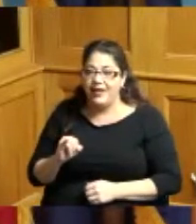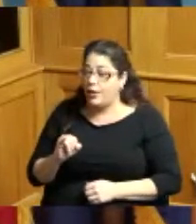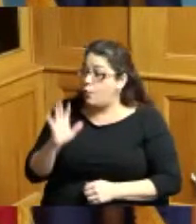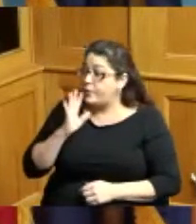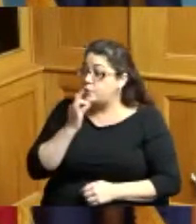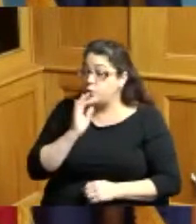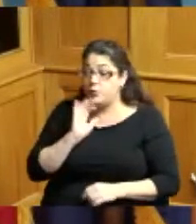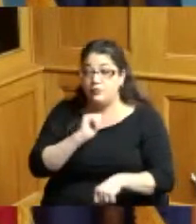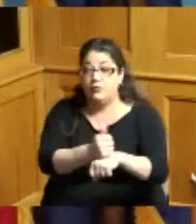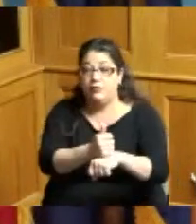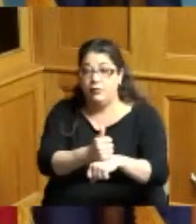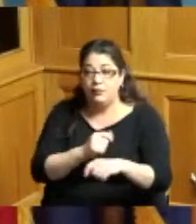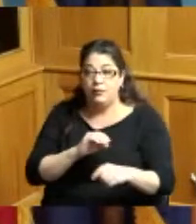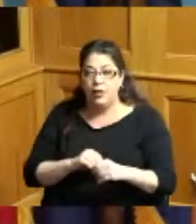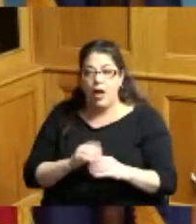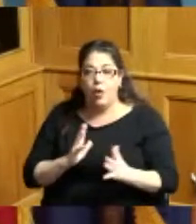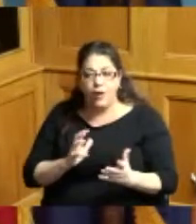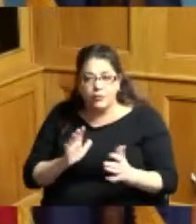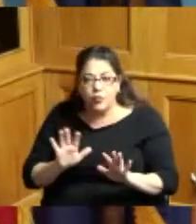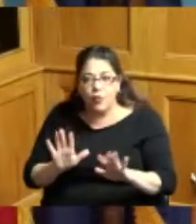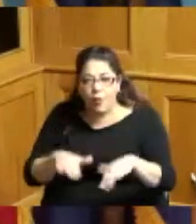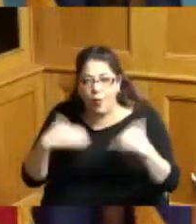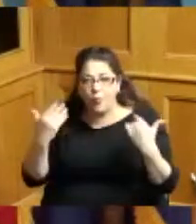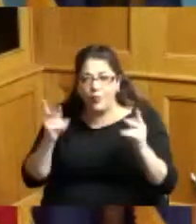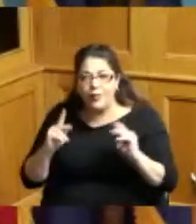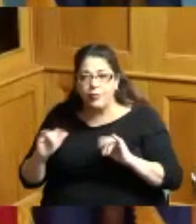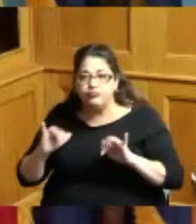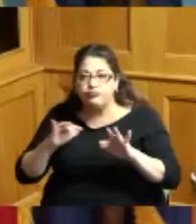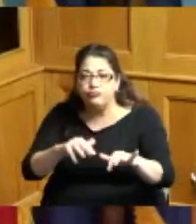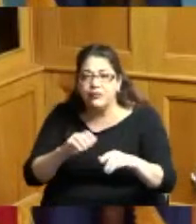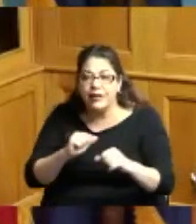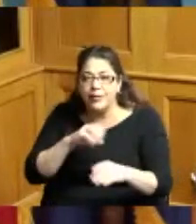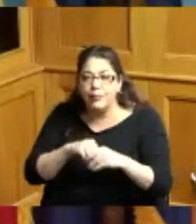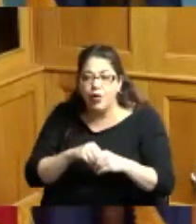I wanted to open up the stadium so that people can come in and be a part of that stadium if they got